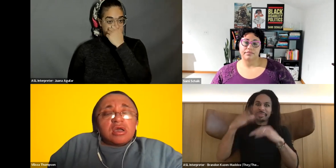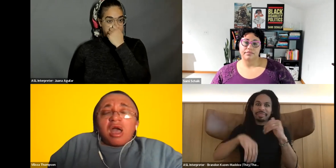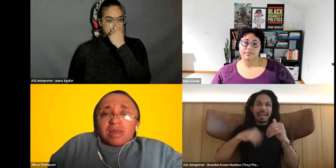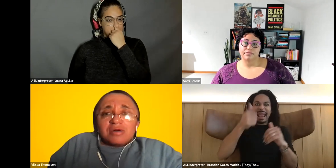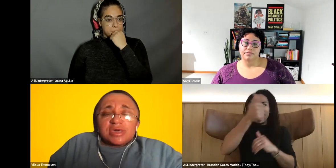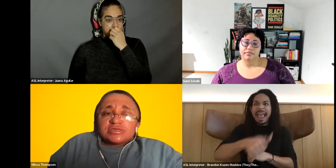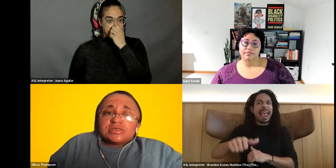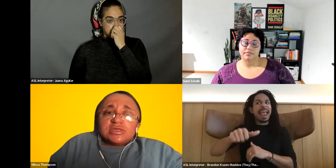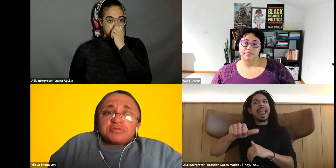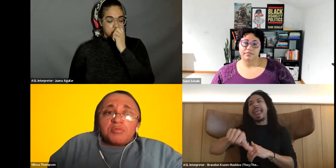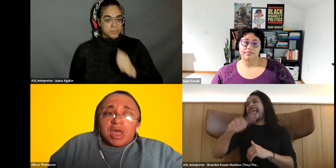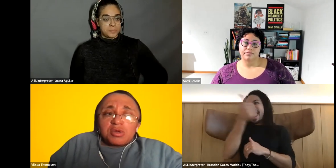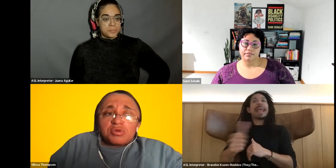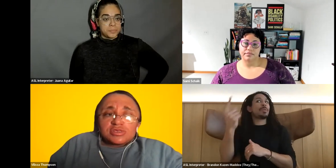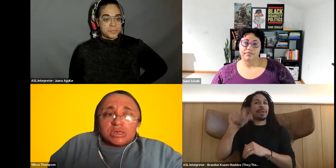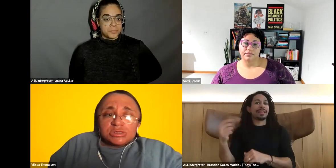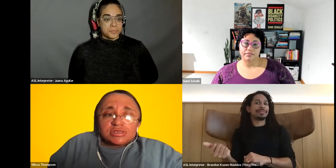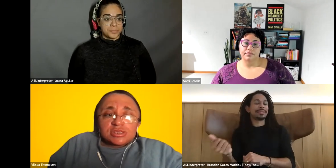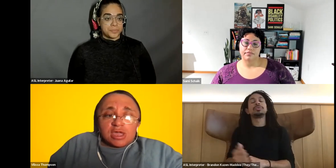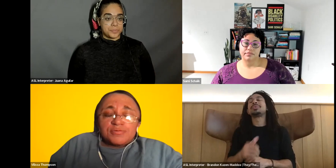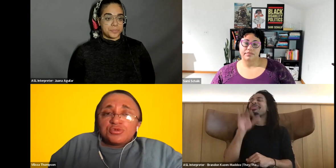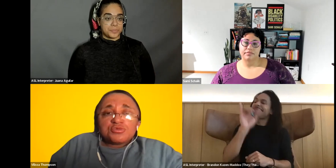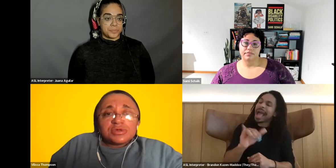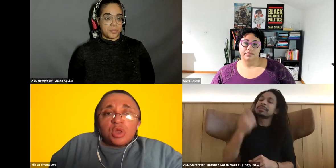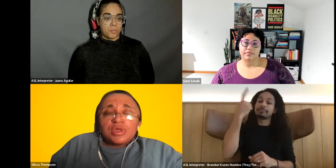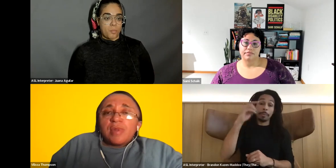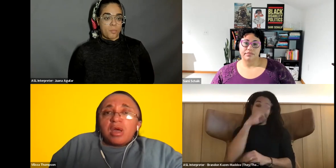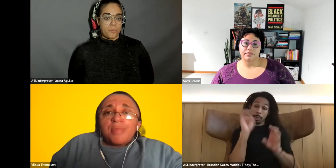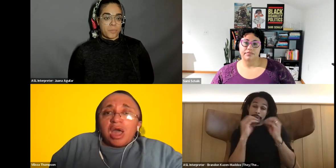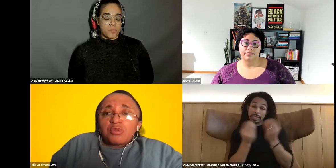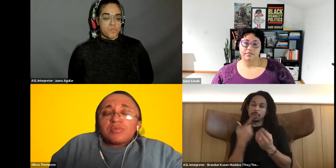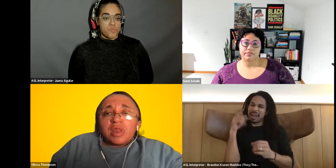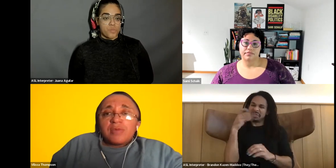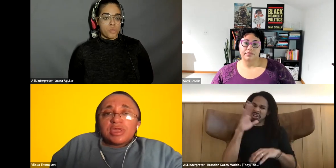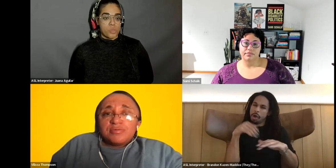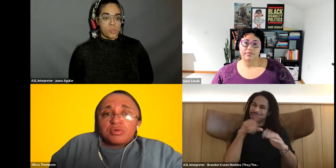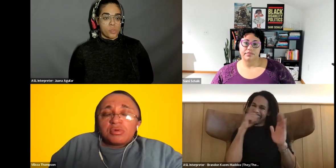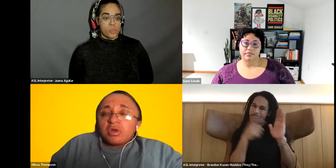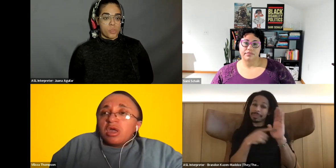Vilissa Thompson: call out that is needed for black organizations that if you're really going to be about empowering black people.